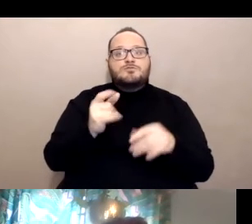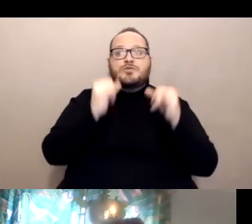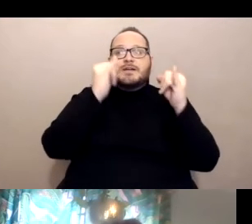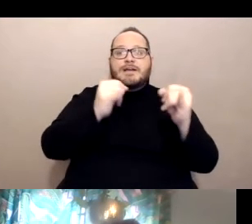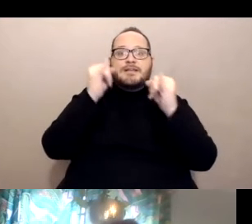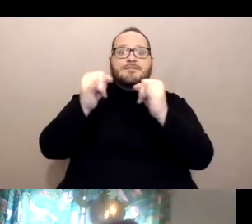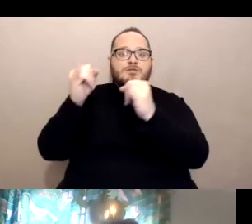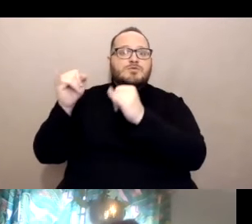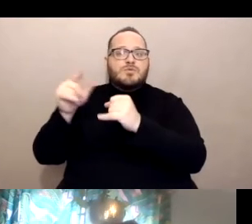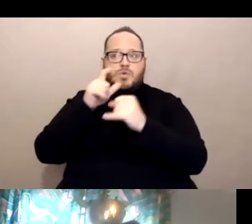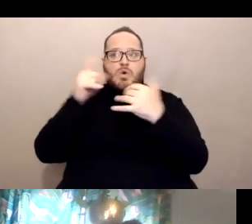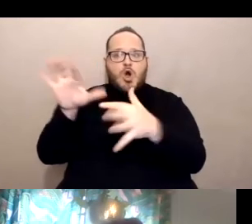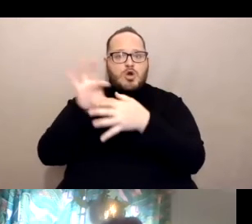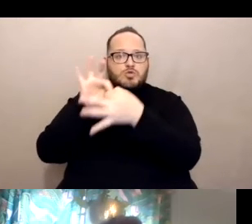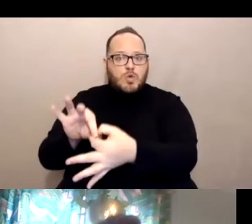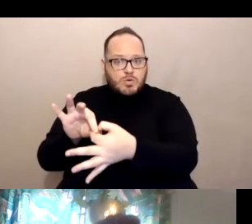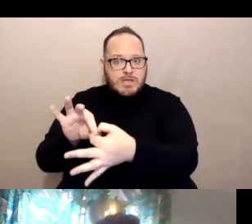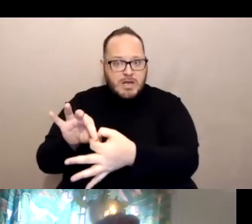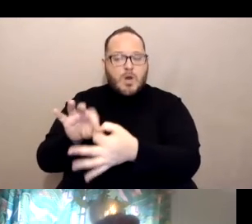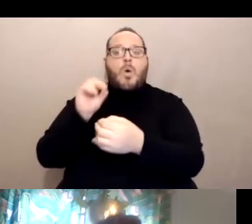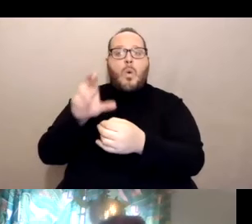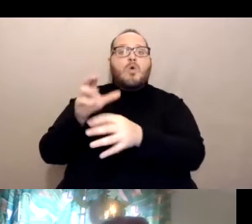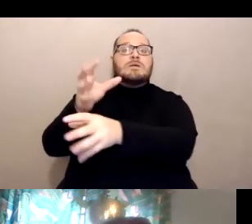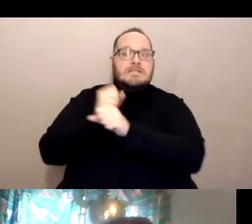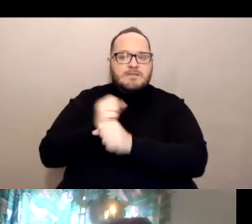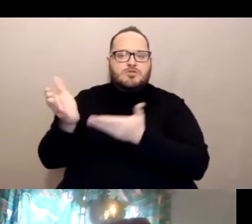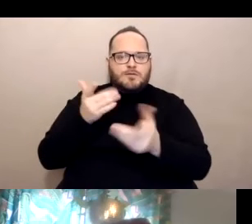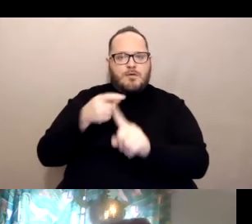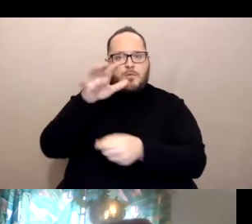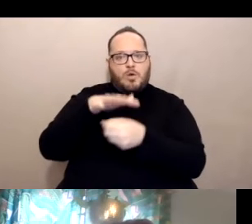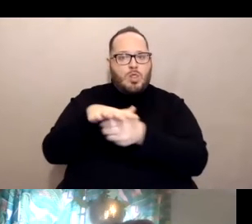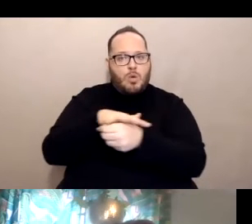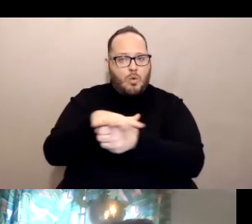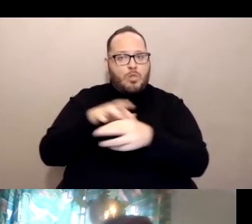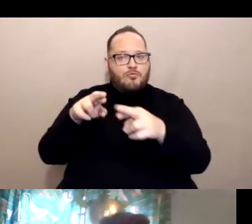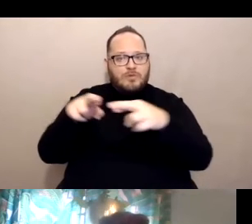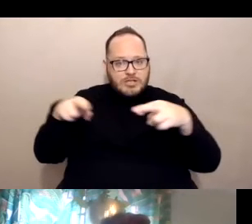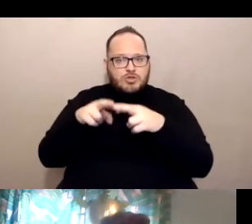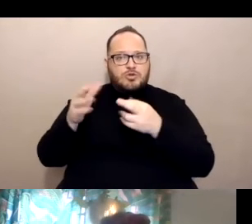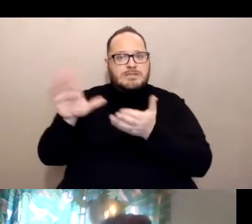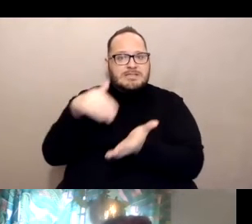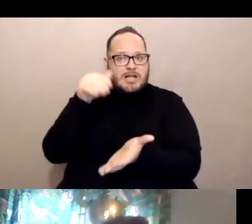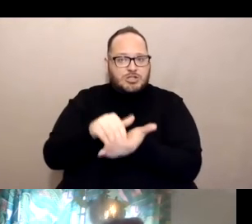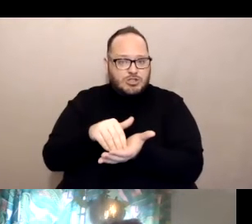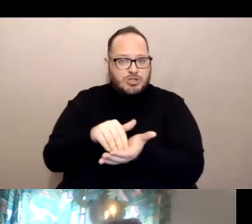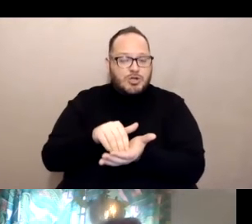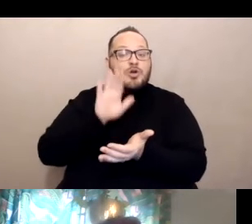or received services from your local regional center, your local regional center right now is sending out letters